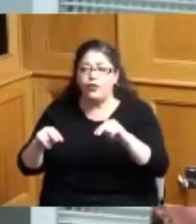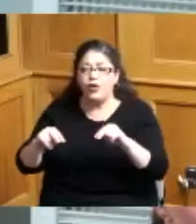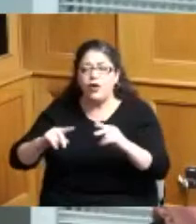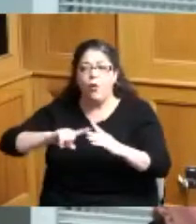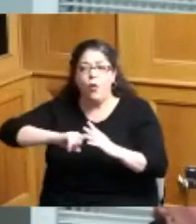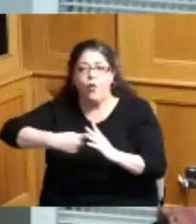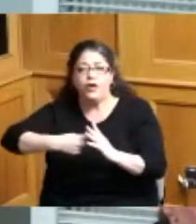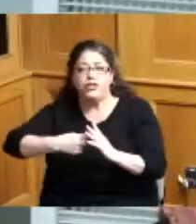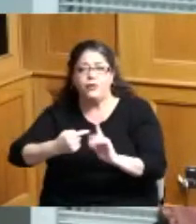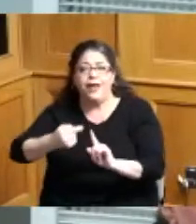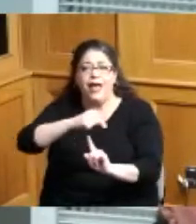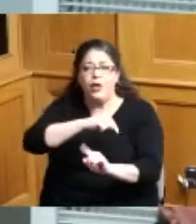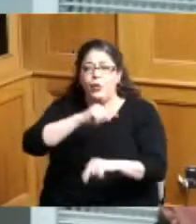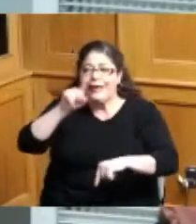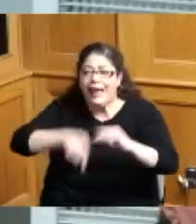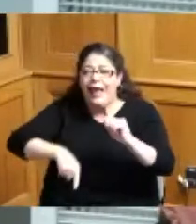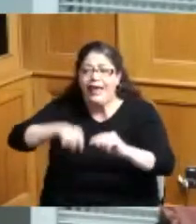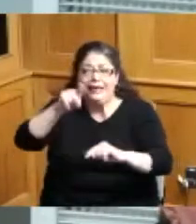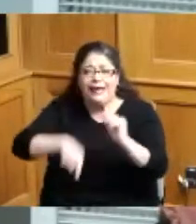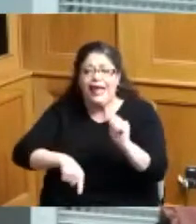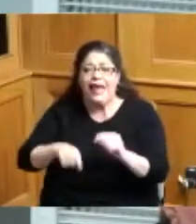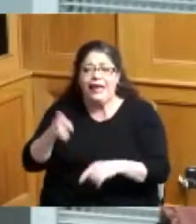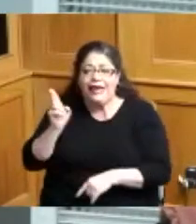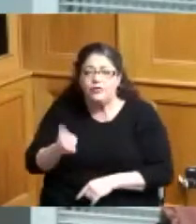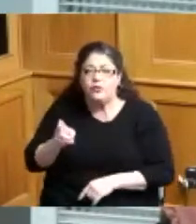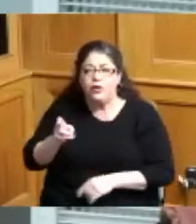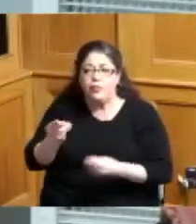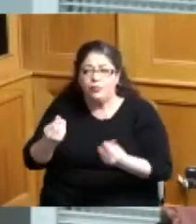that no you can't build a road on it and you're not gonna spend millions of dollars to build a